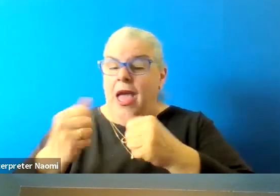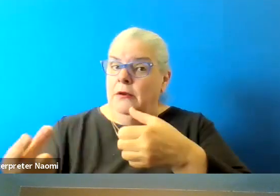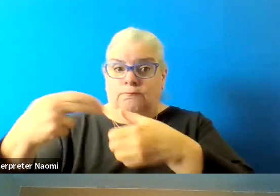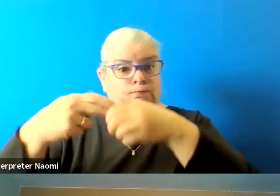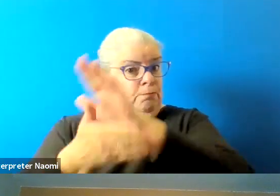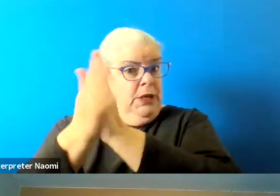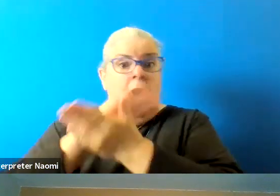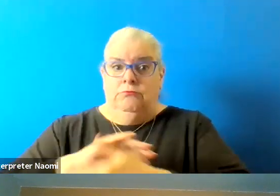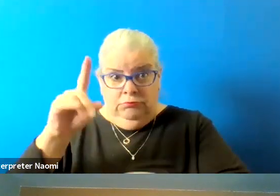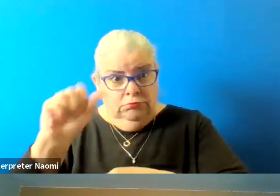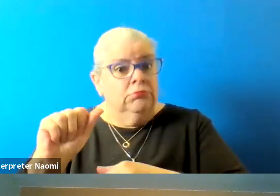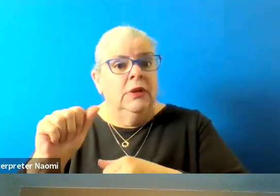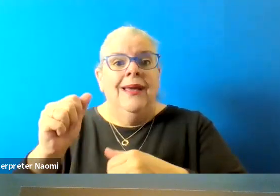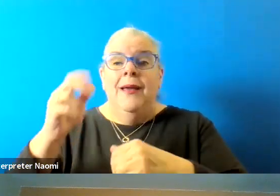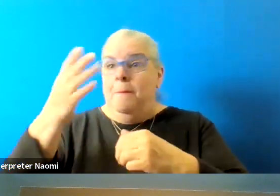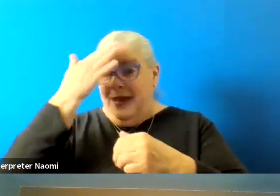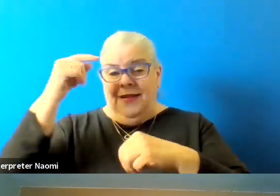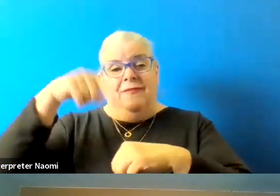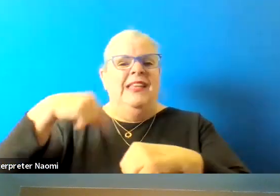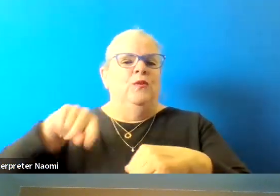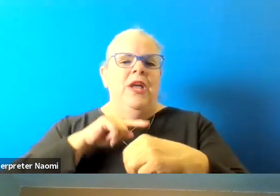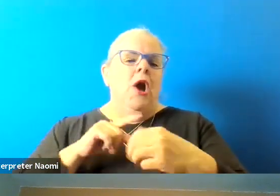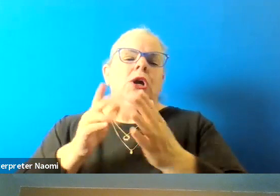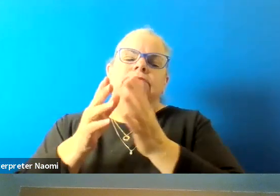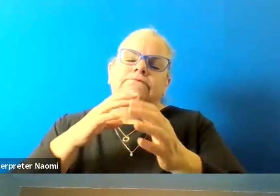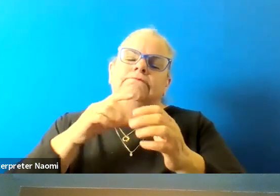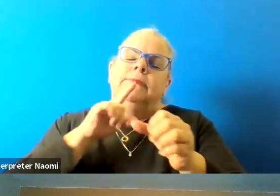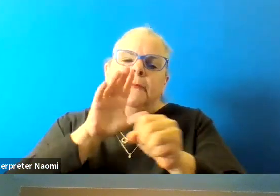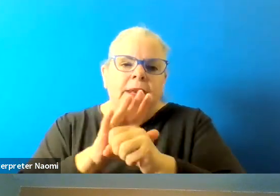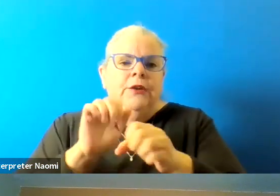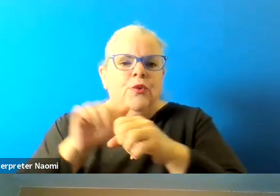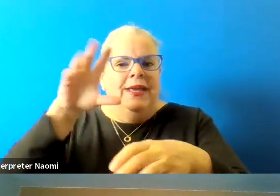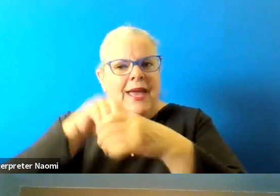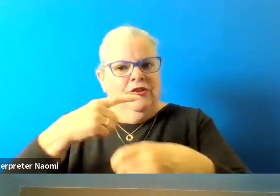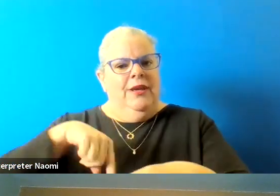we are committed to engaging our city council candidates in active discussions around topics